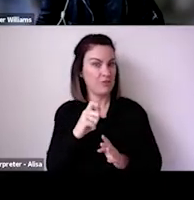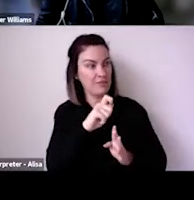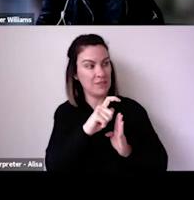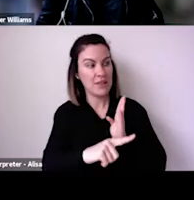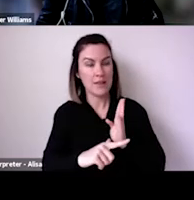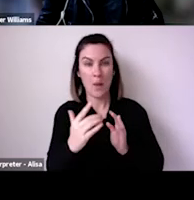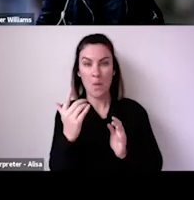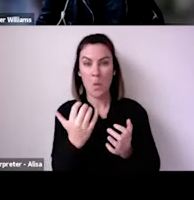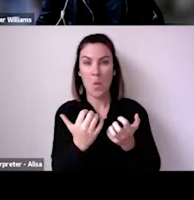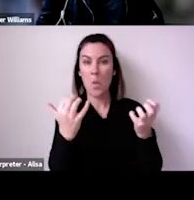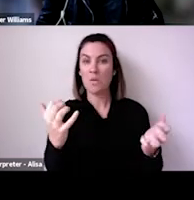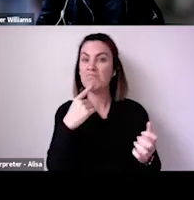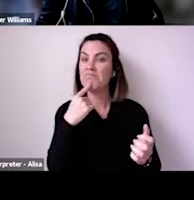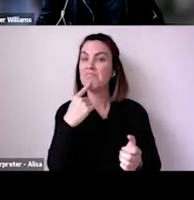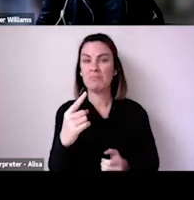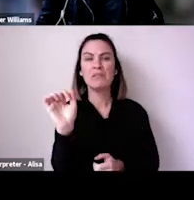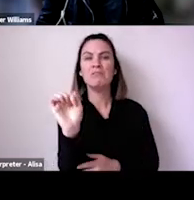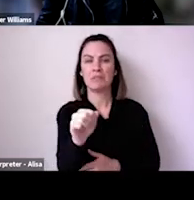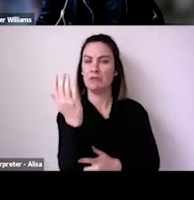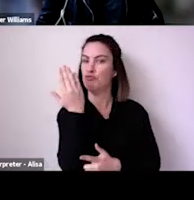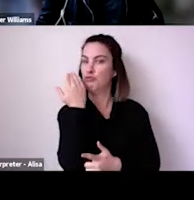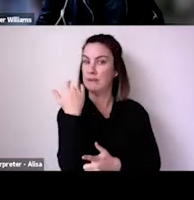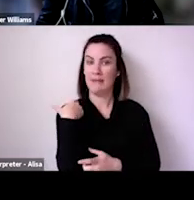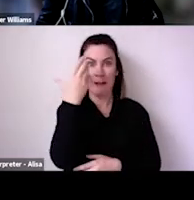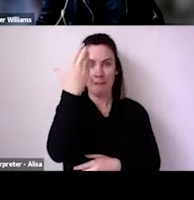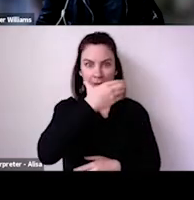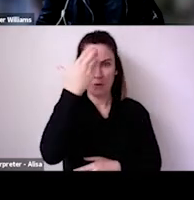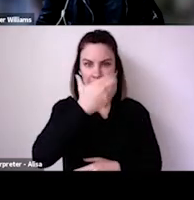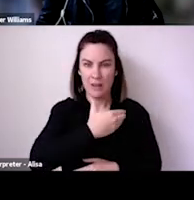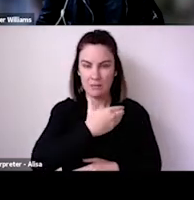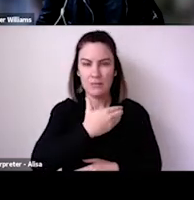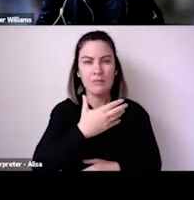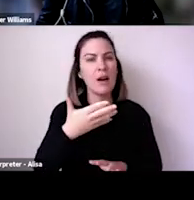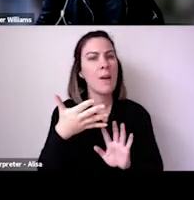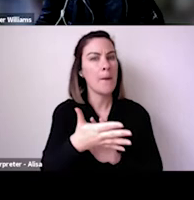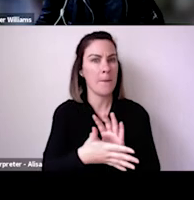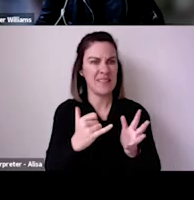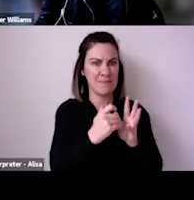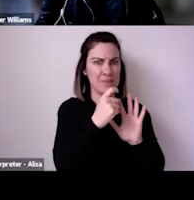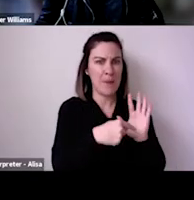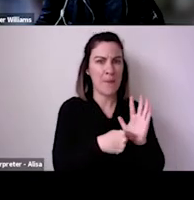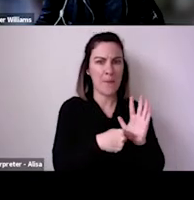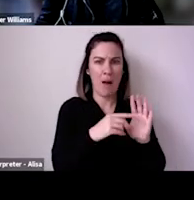moving to the Midwest and of course New York City got hit hard early in the pandemic and